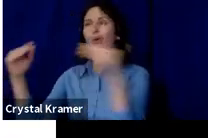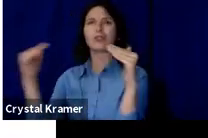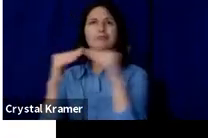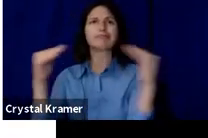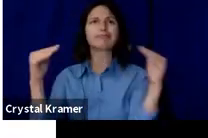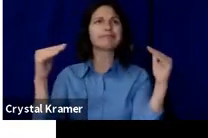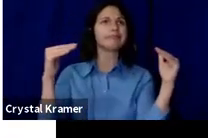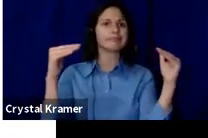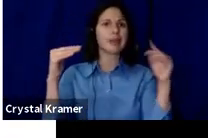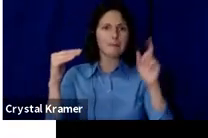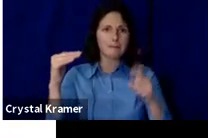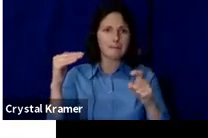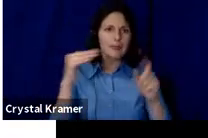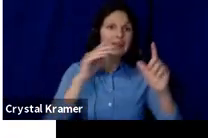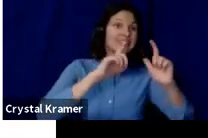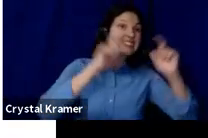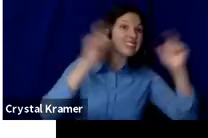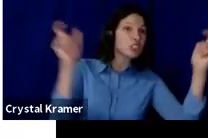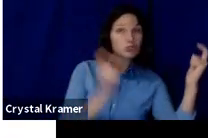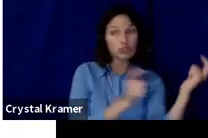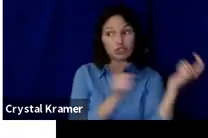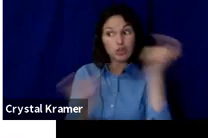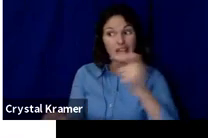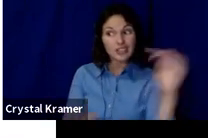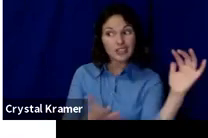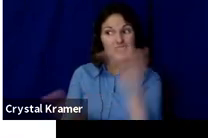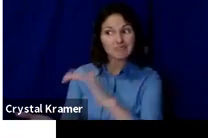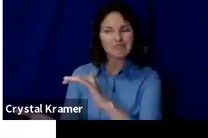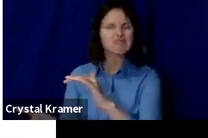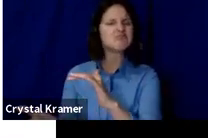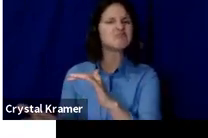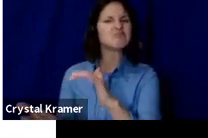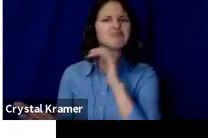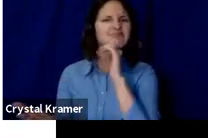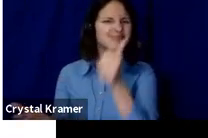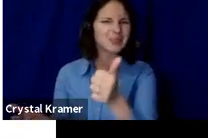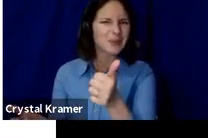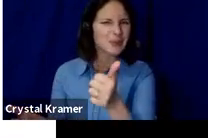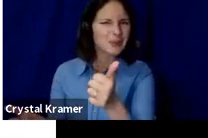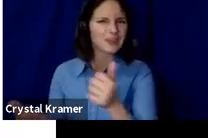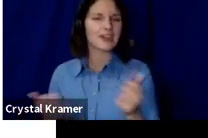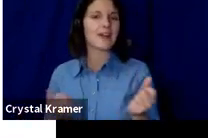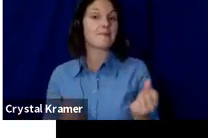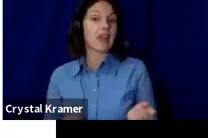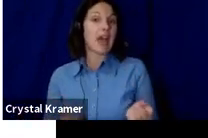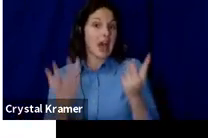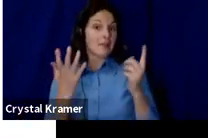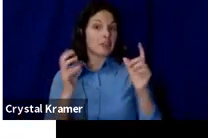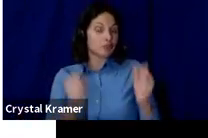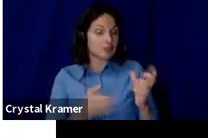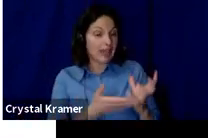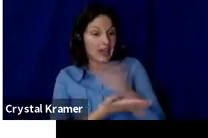The amount you're able to raise is directly connected to the strength of your network.